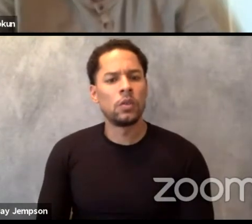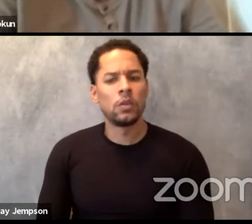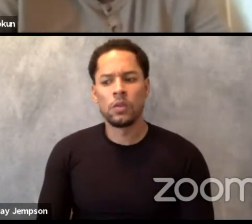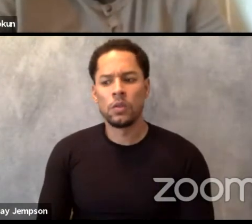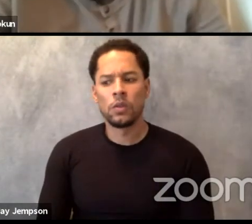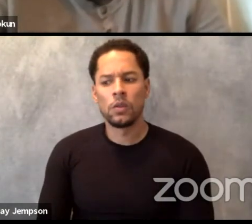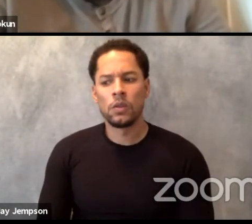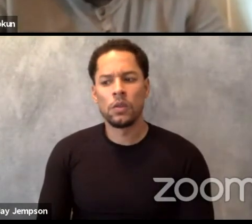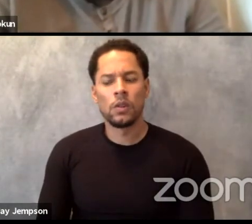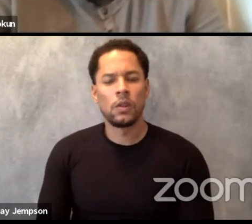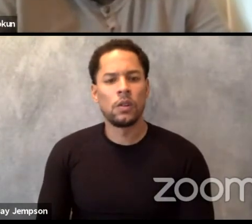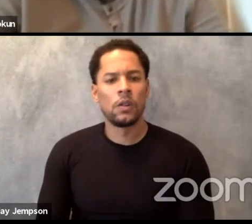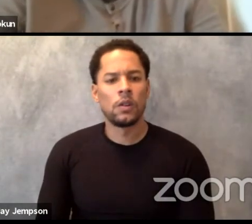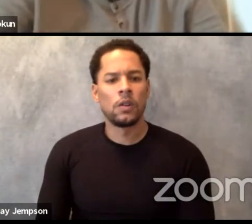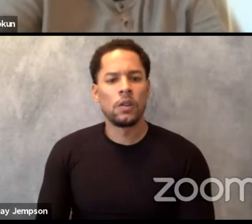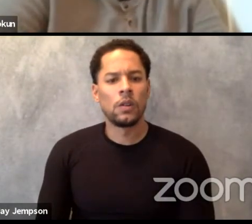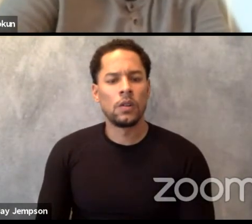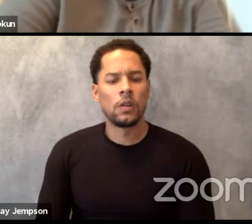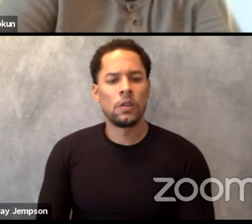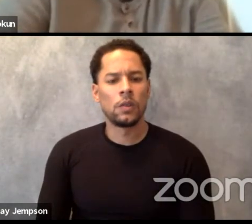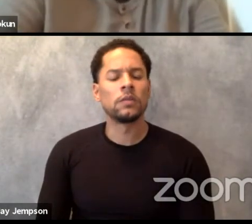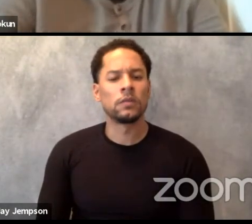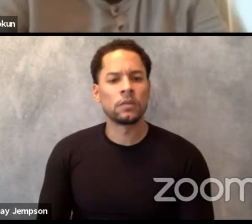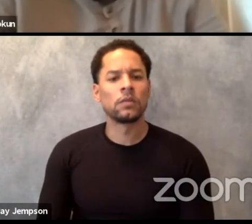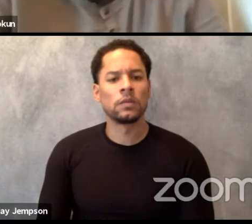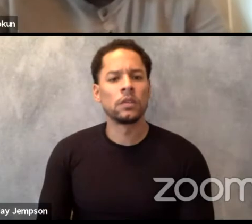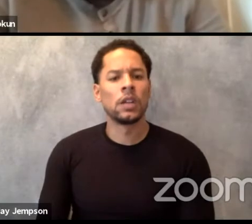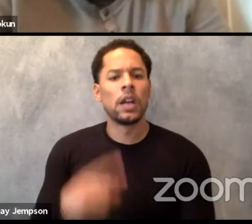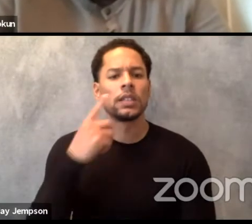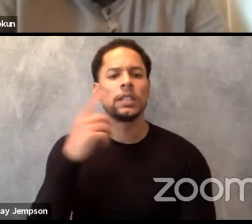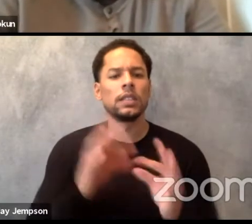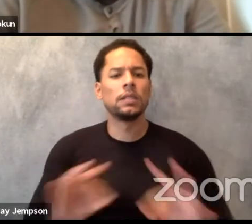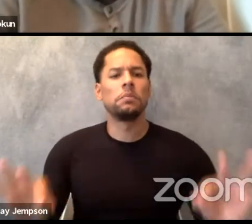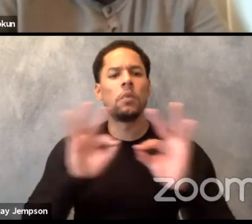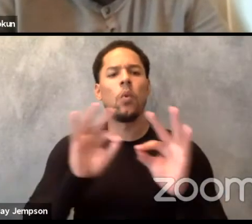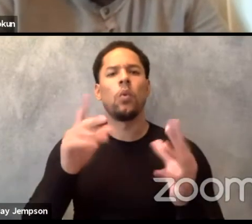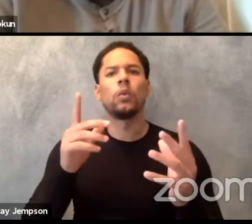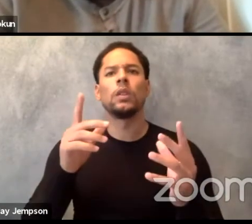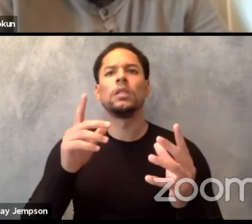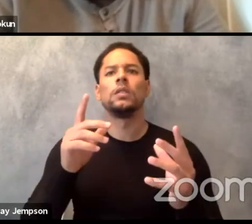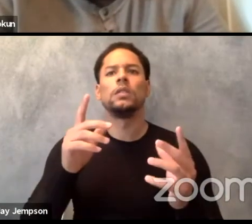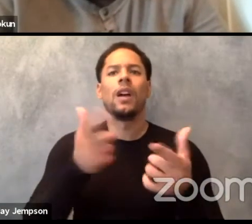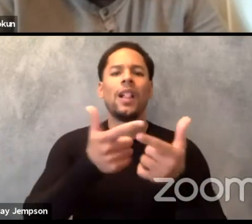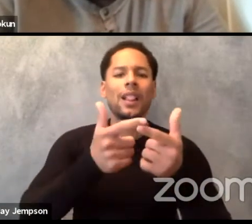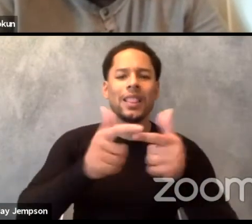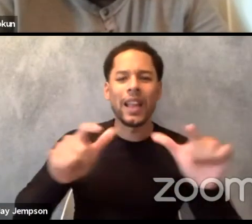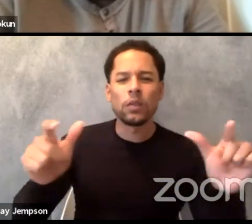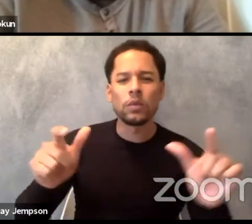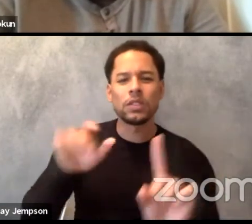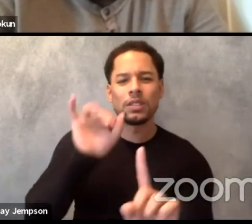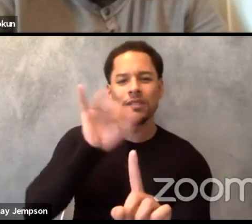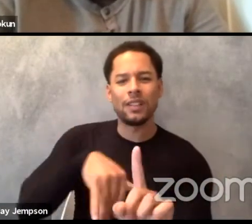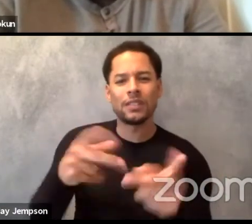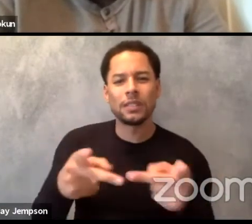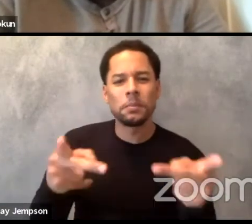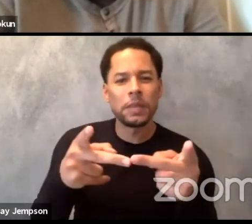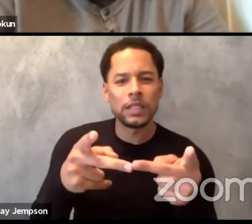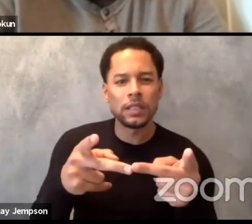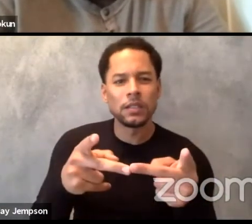But I think it's also important, the place of language, culture and the whole idea of homogenizing. I think it's really critical.